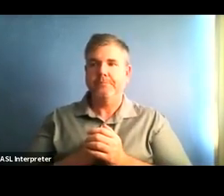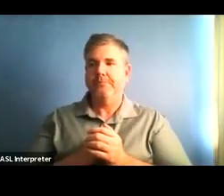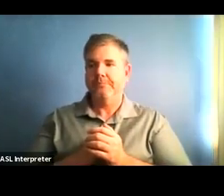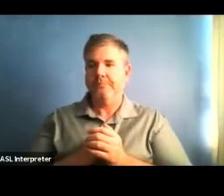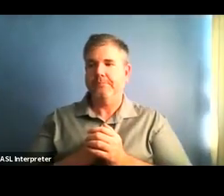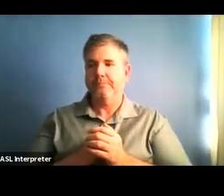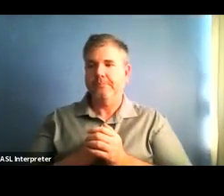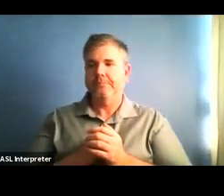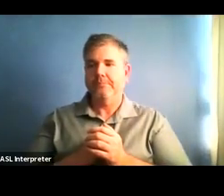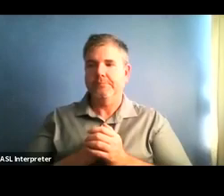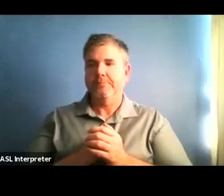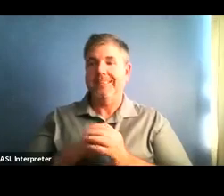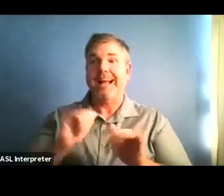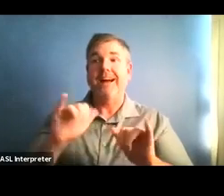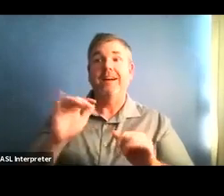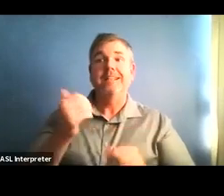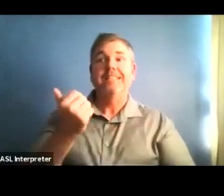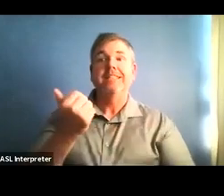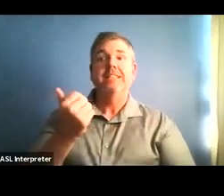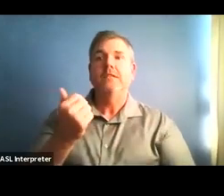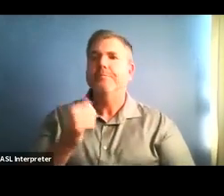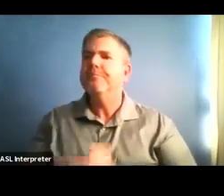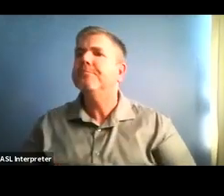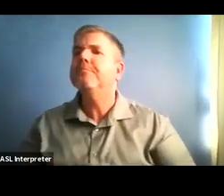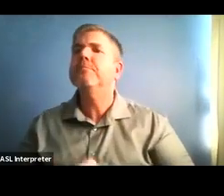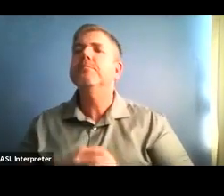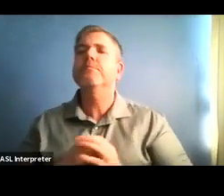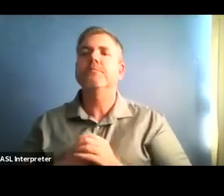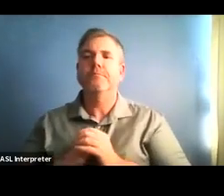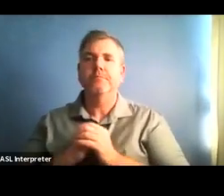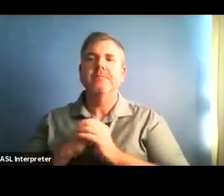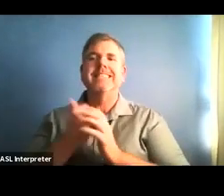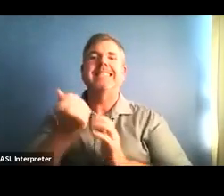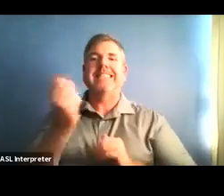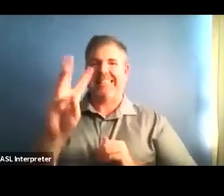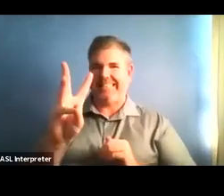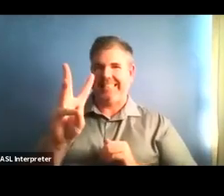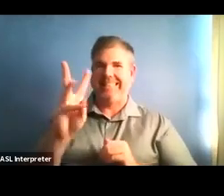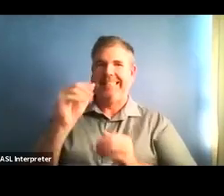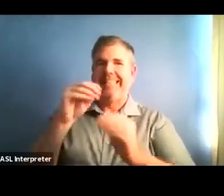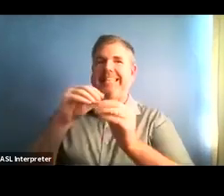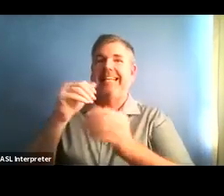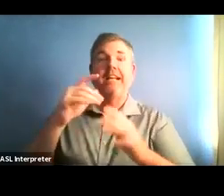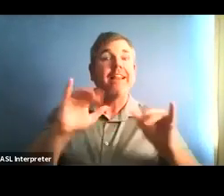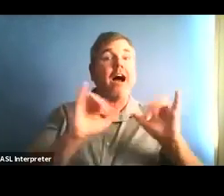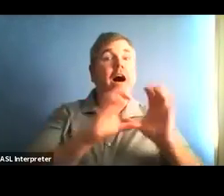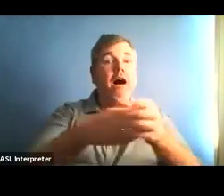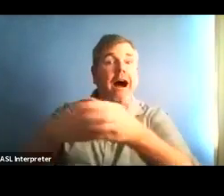openings is the state's new requirements for nail salons. Nail salons are now allowed to open